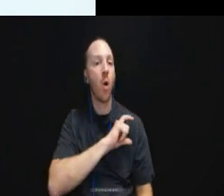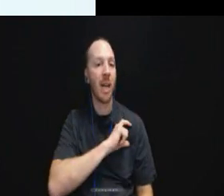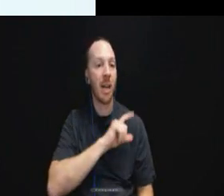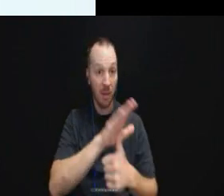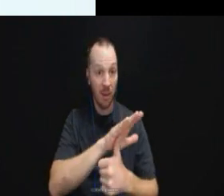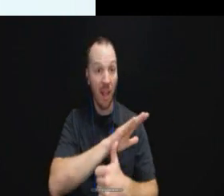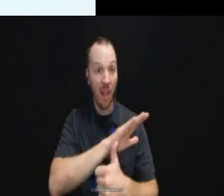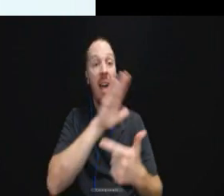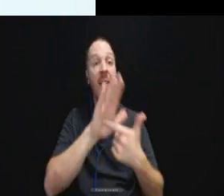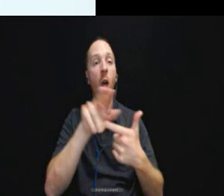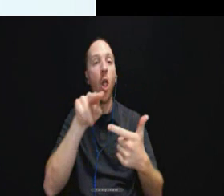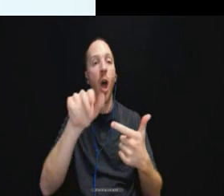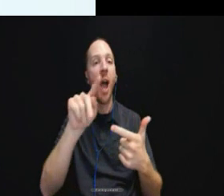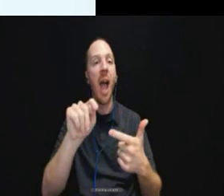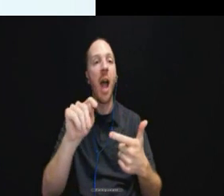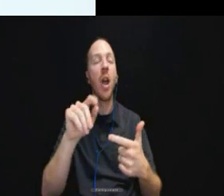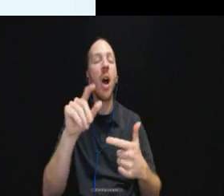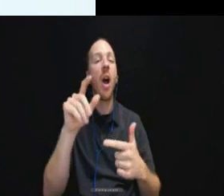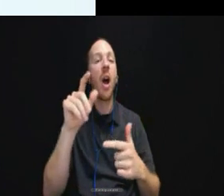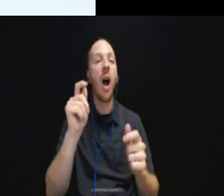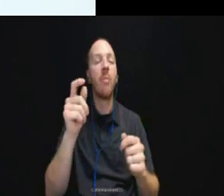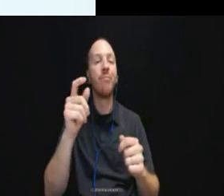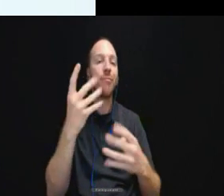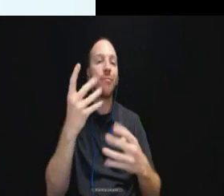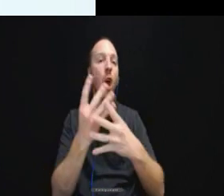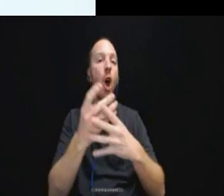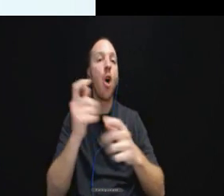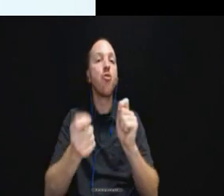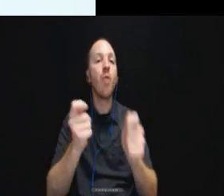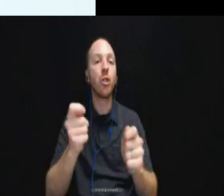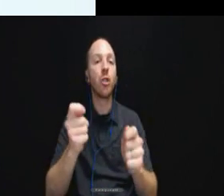facilities and each of those there are a number of things that we picked out that we think